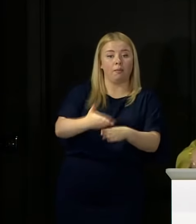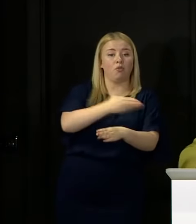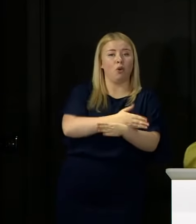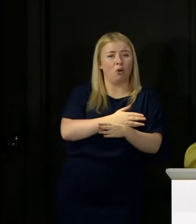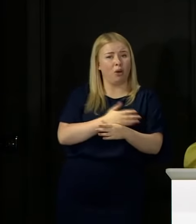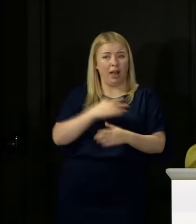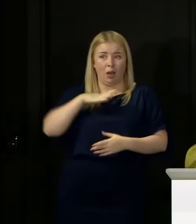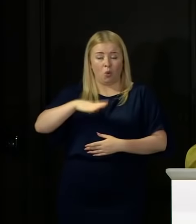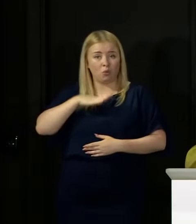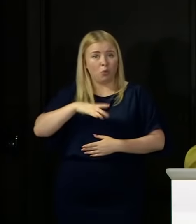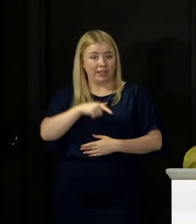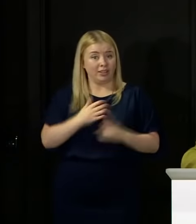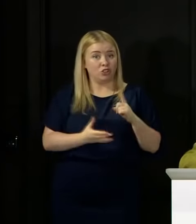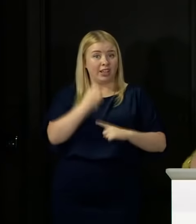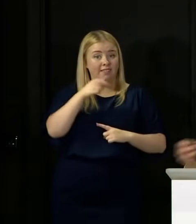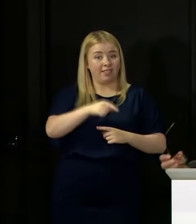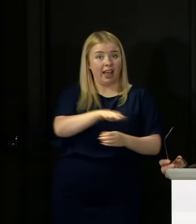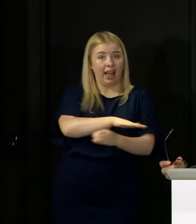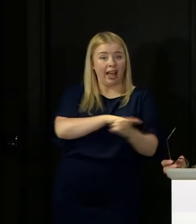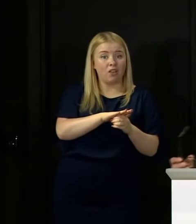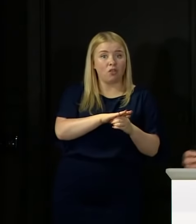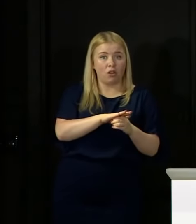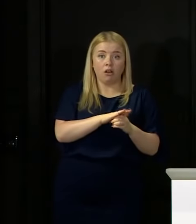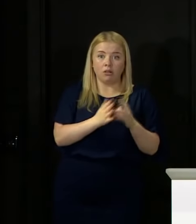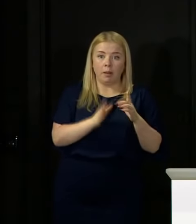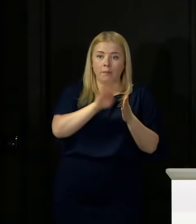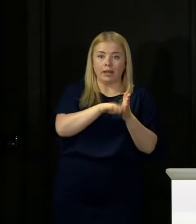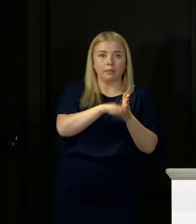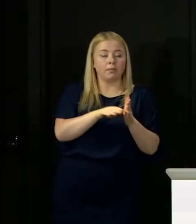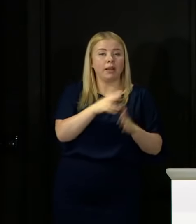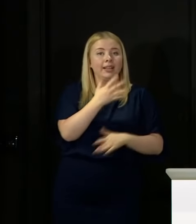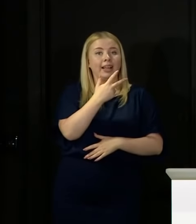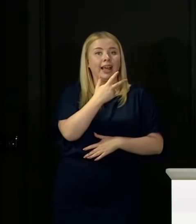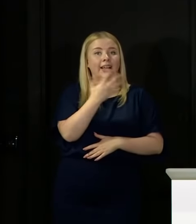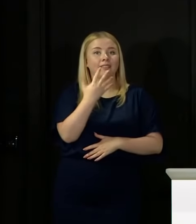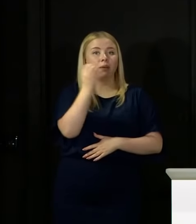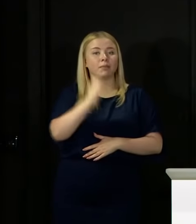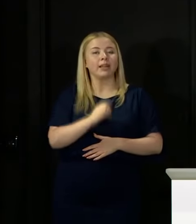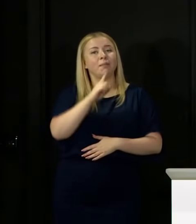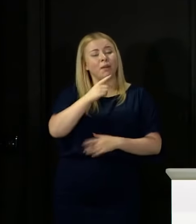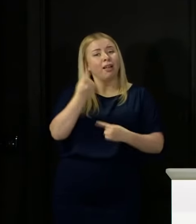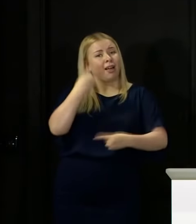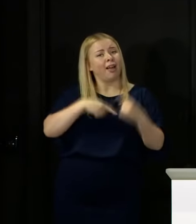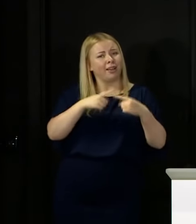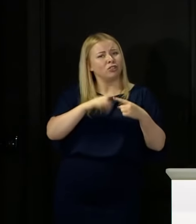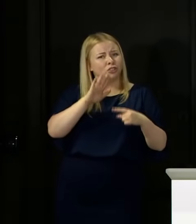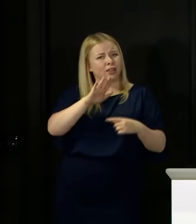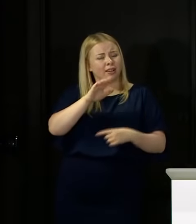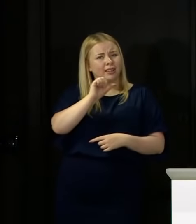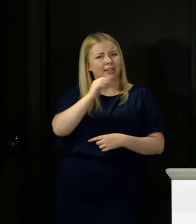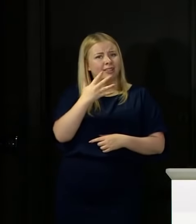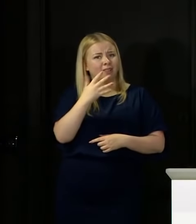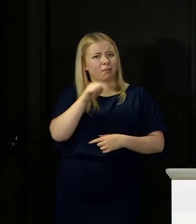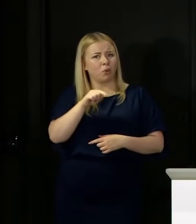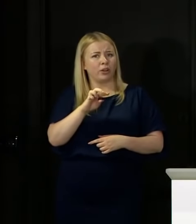people in these categories pass Highers, but last year it was 65.3, the year before that,